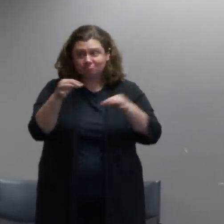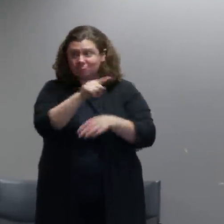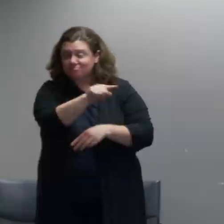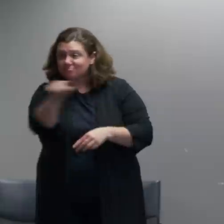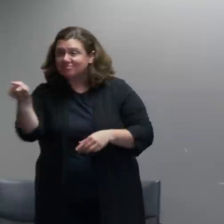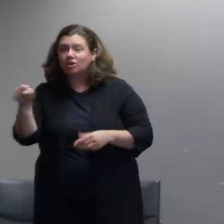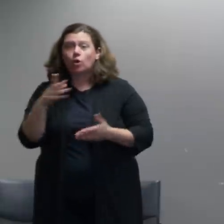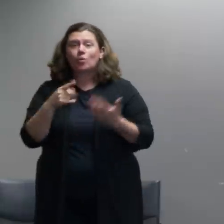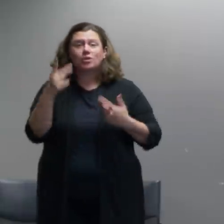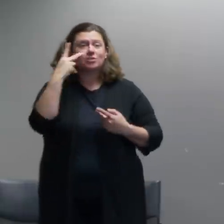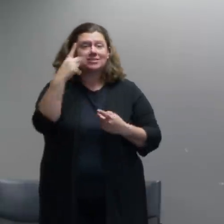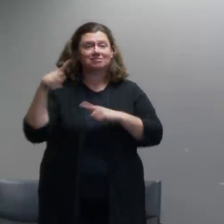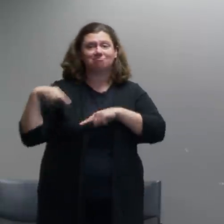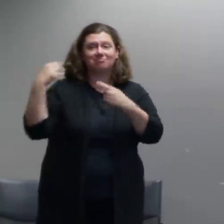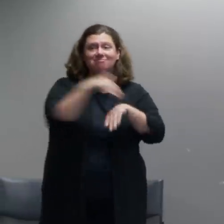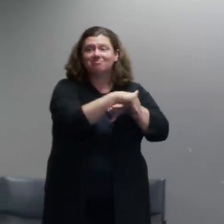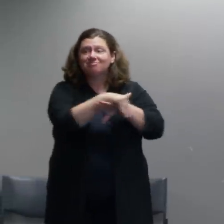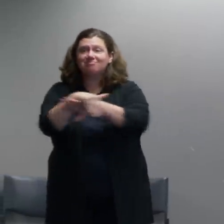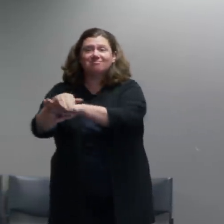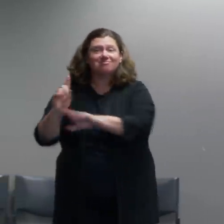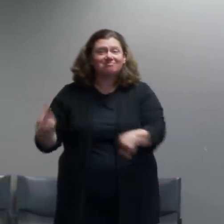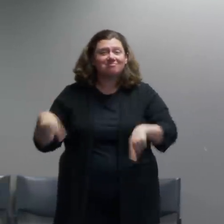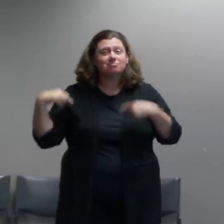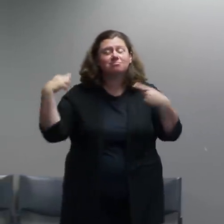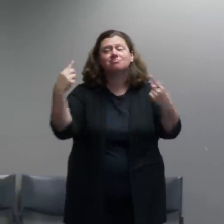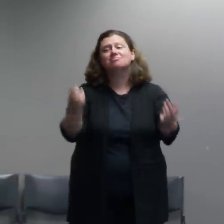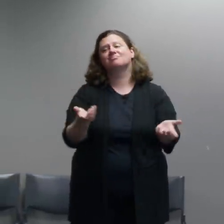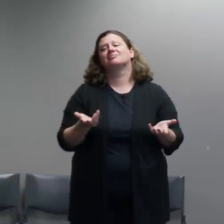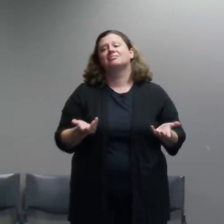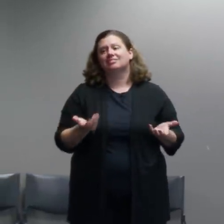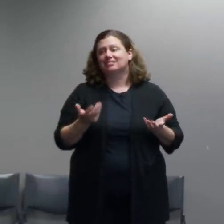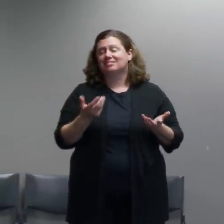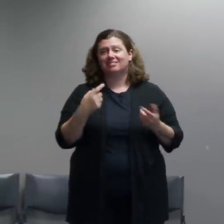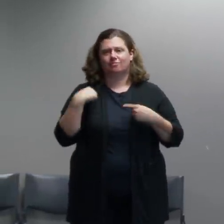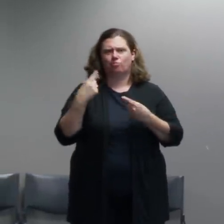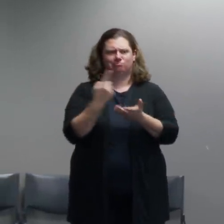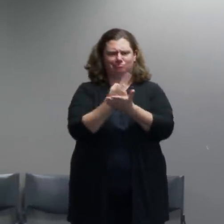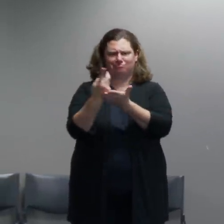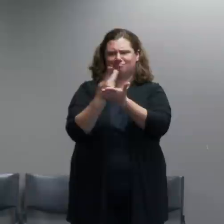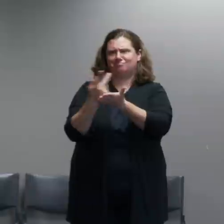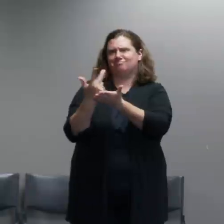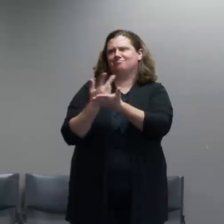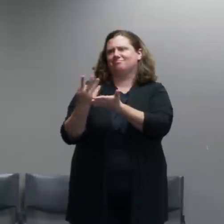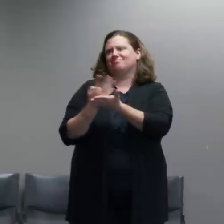what we have seen over the last several weeks, and give you some ideas of what we're trying to do